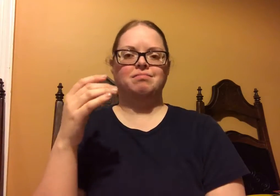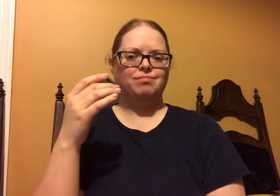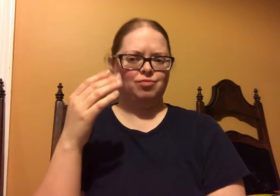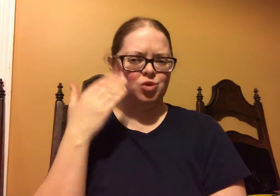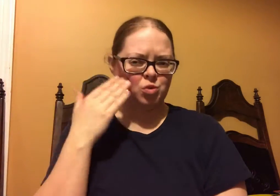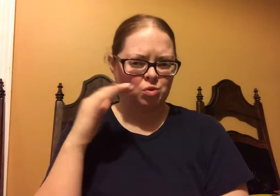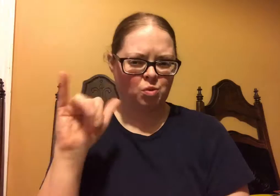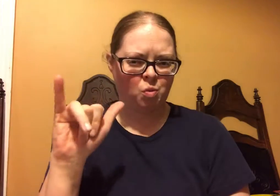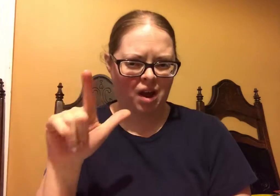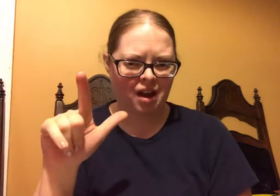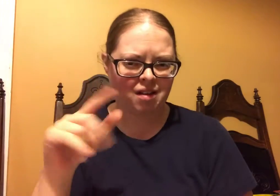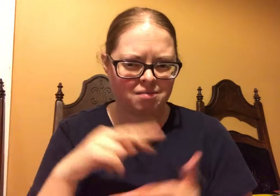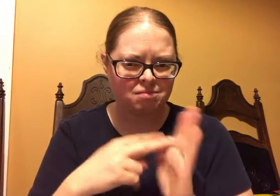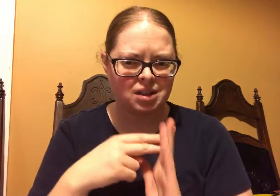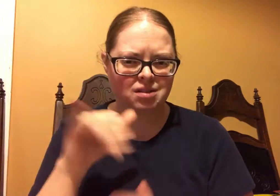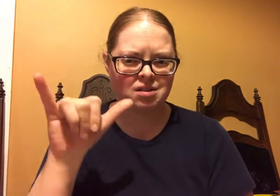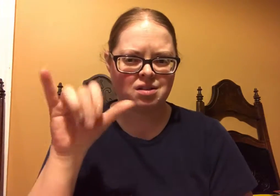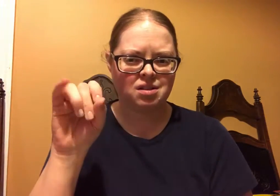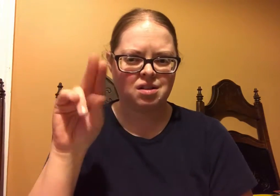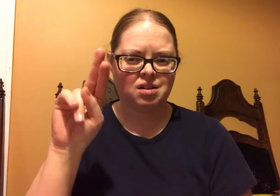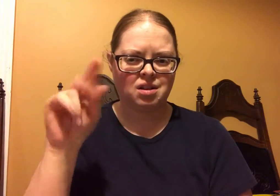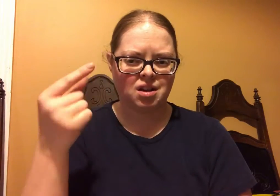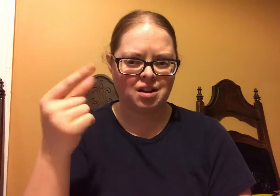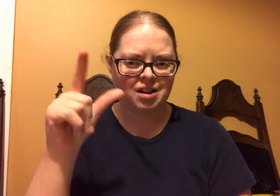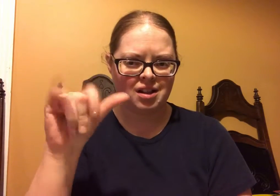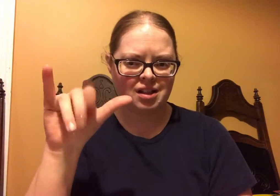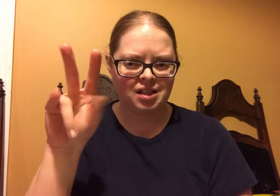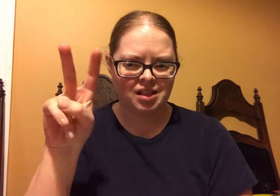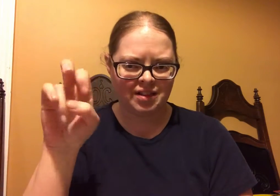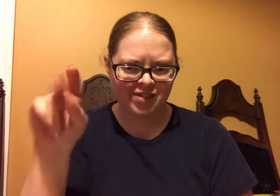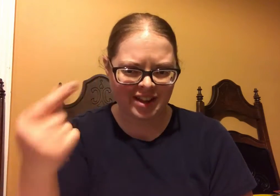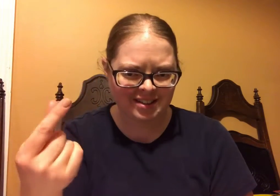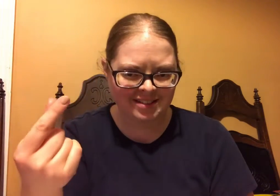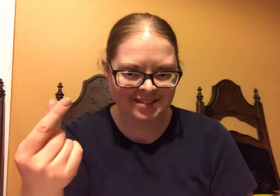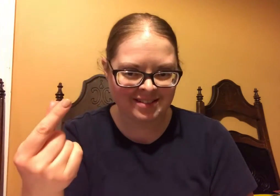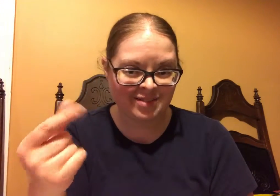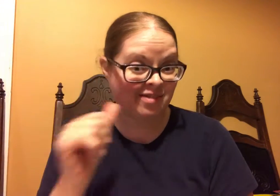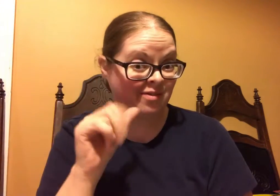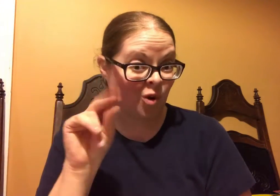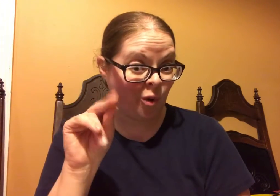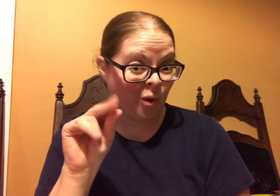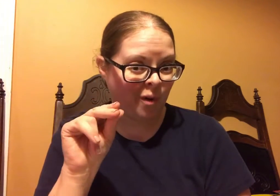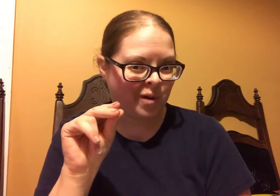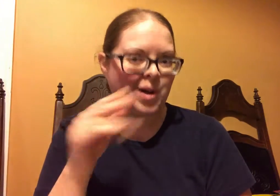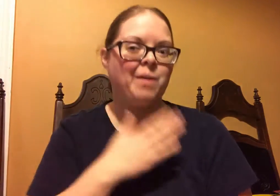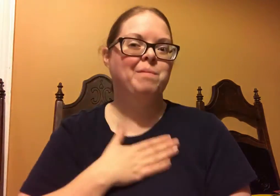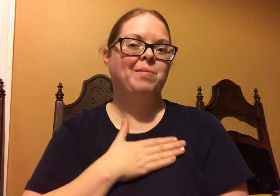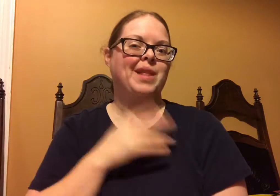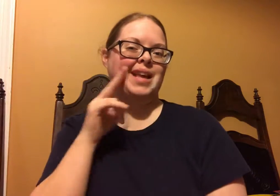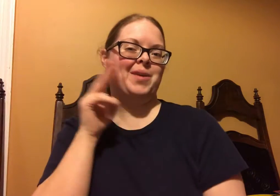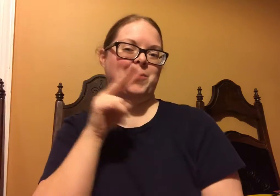You know that YL and the sign YL means Young Living right? You don't?